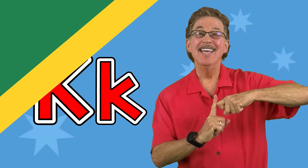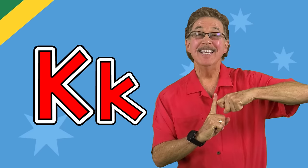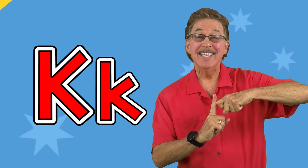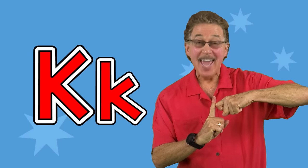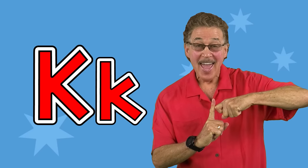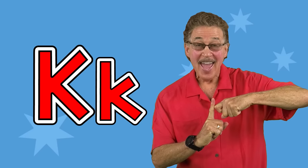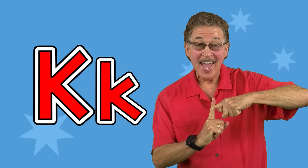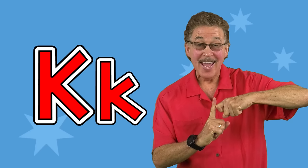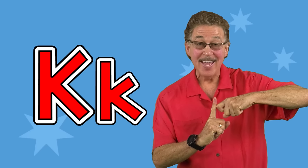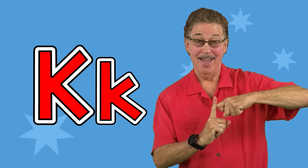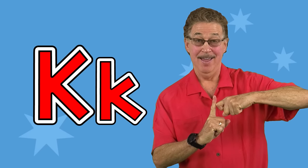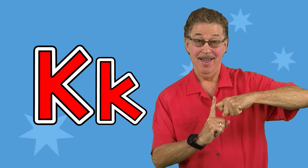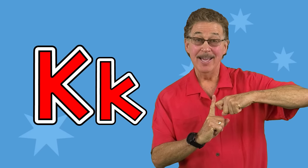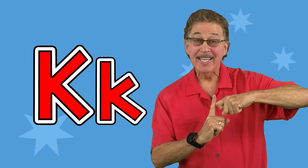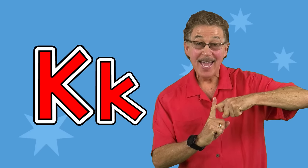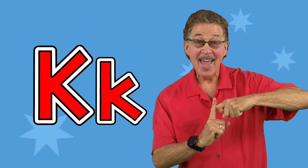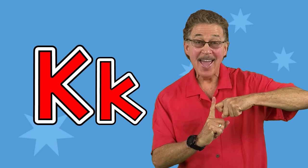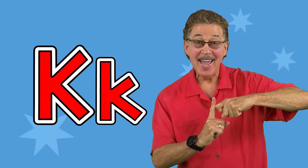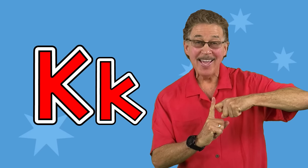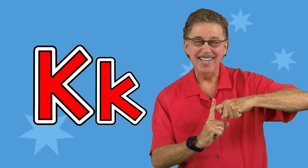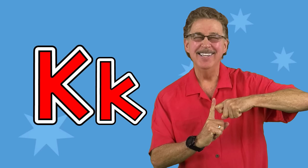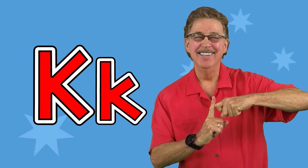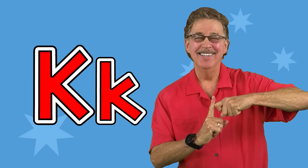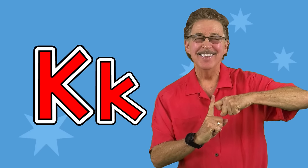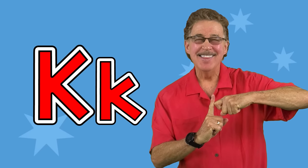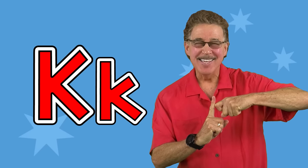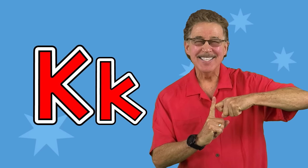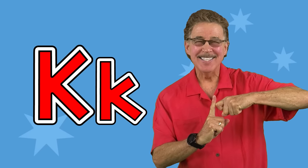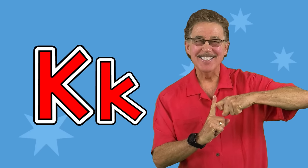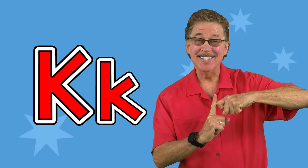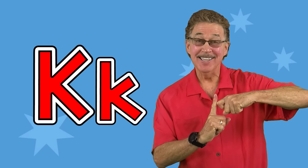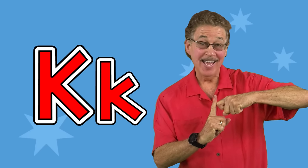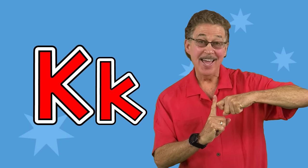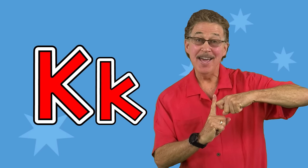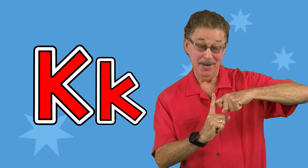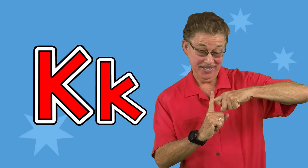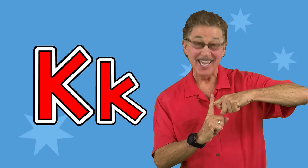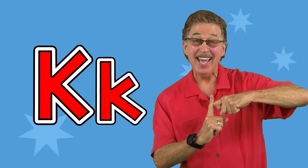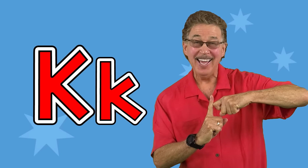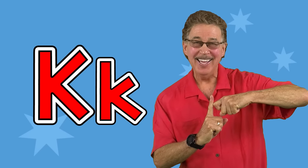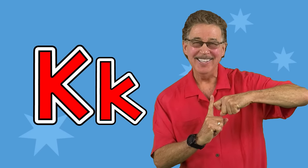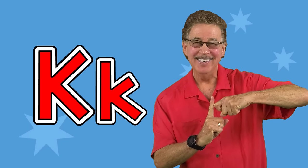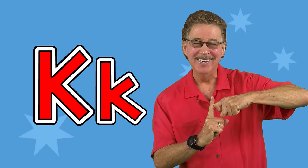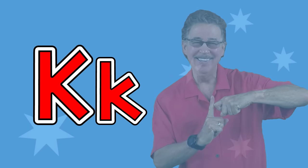K, k, this is the letter k